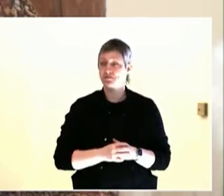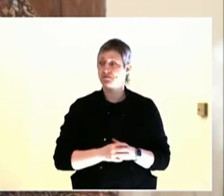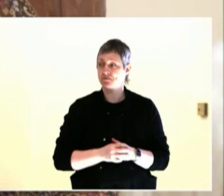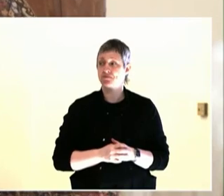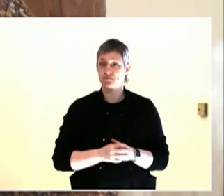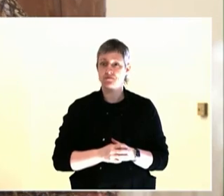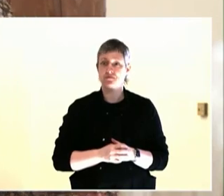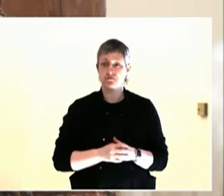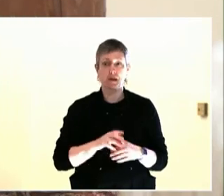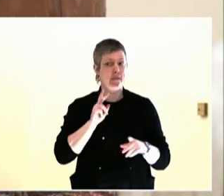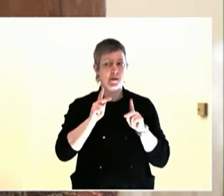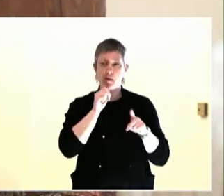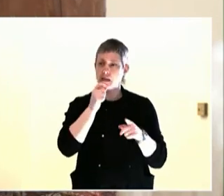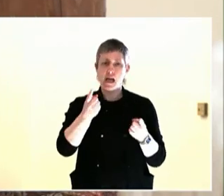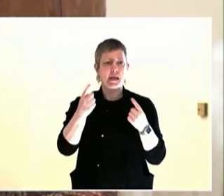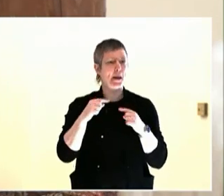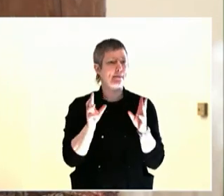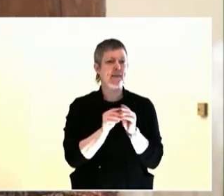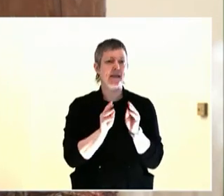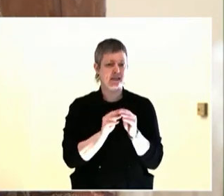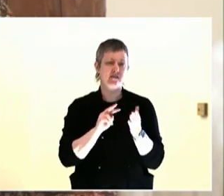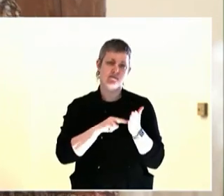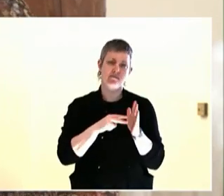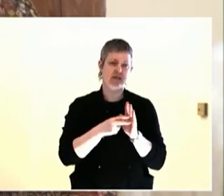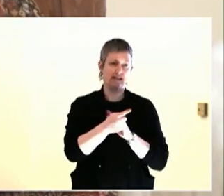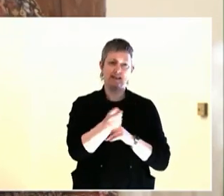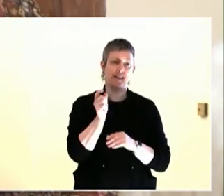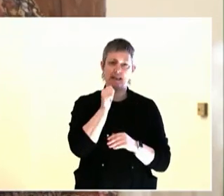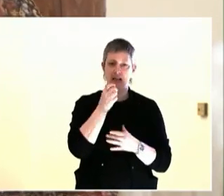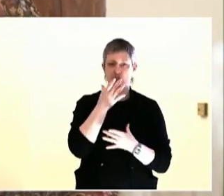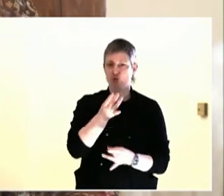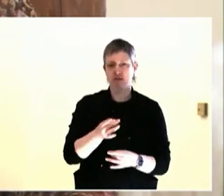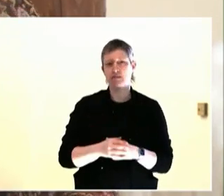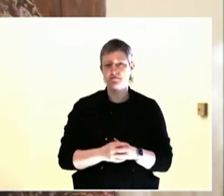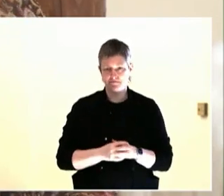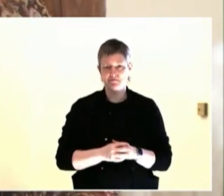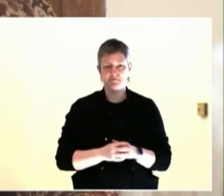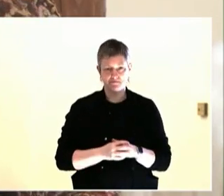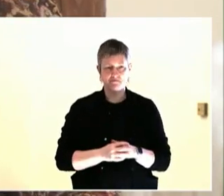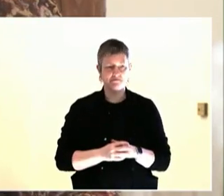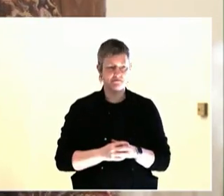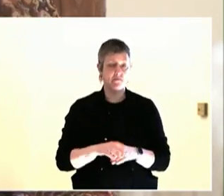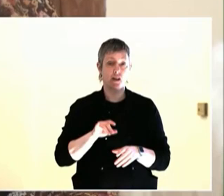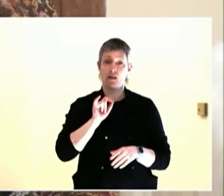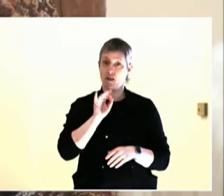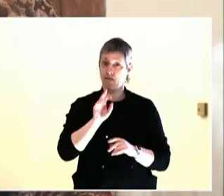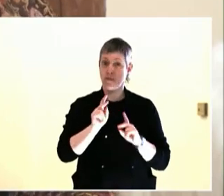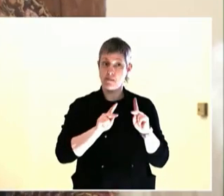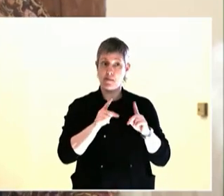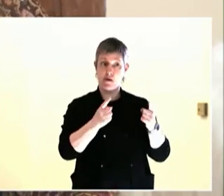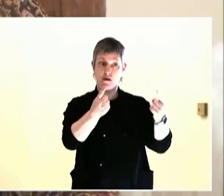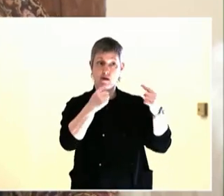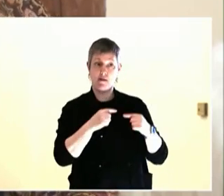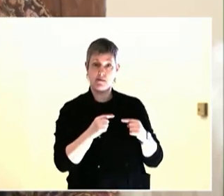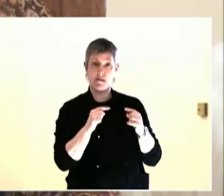Cheyenne, Wyoming, Little Rock, Arkansas, and Hot Springs,